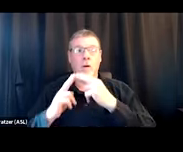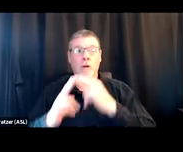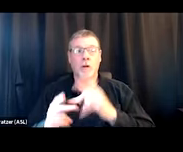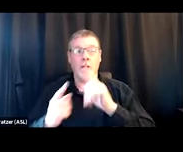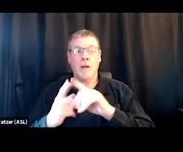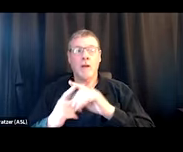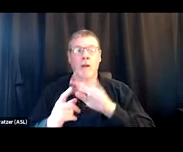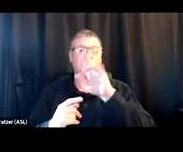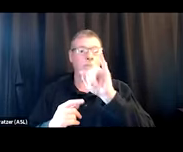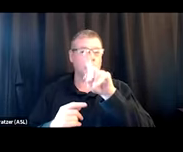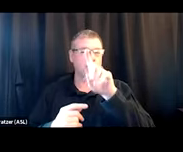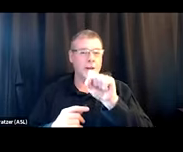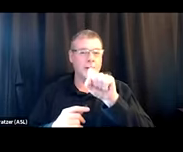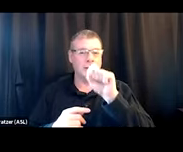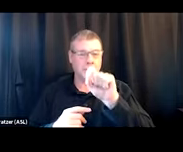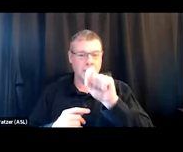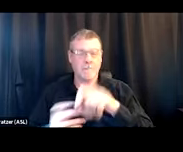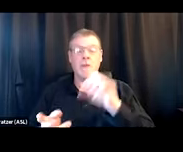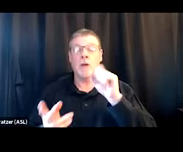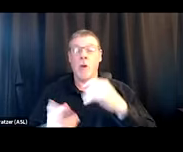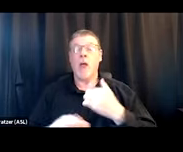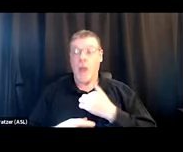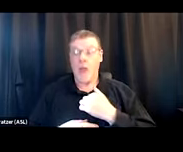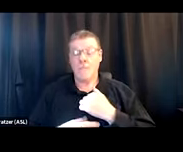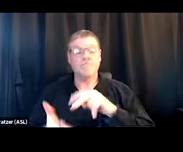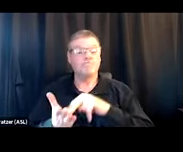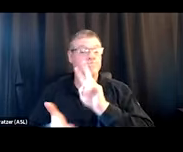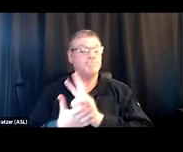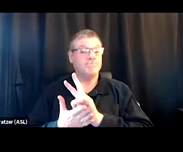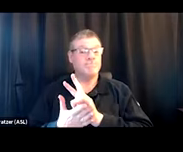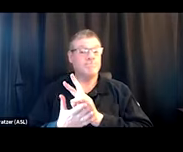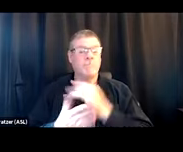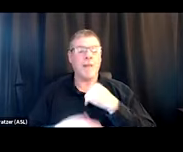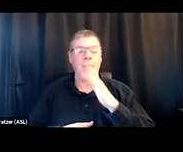So if someone's like, I am going to use, I'm gonna press the Brave Button,